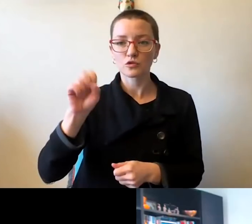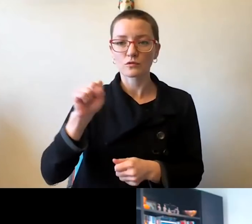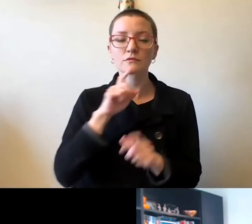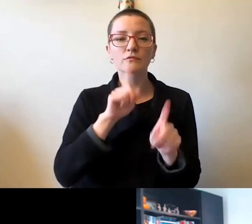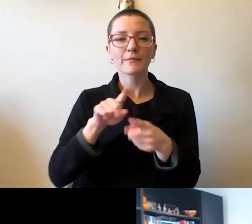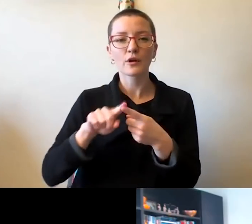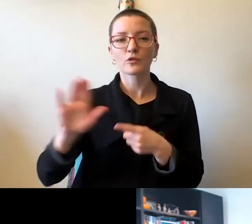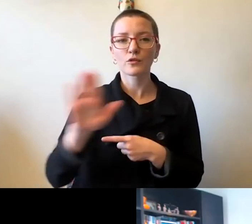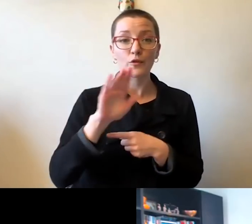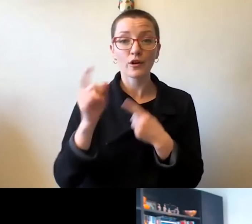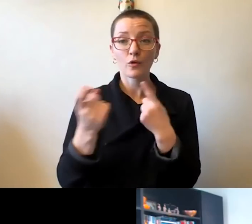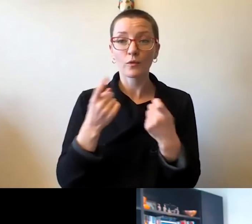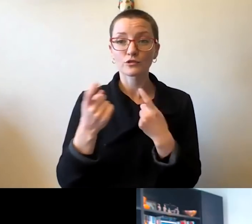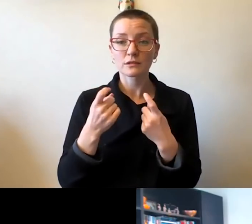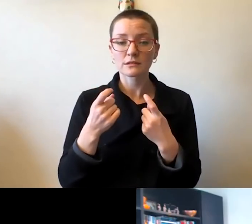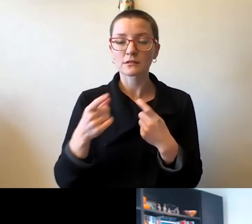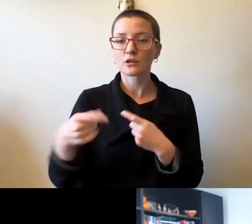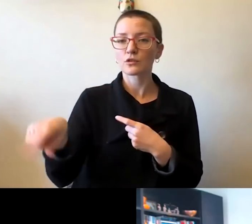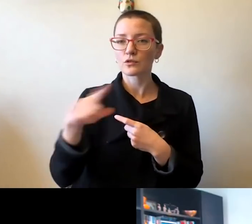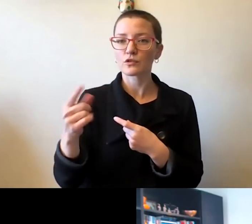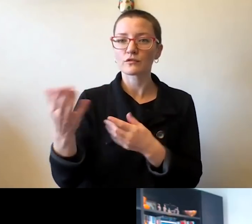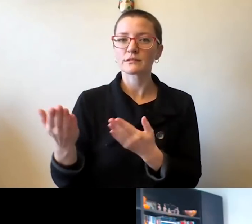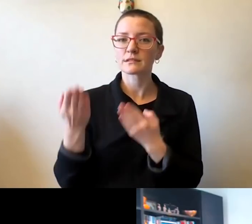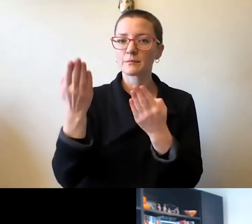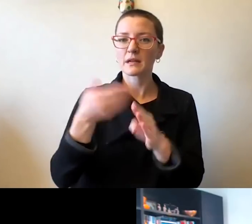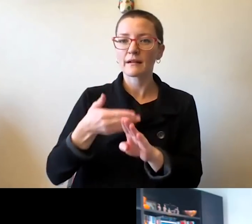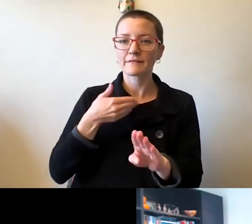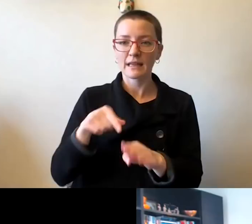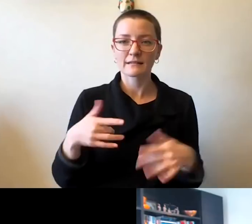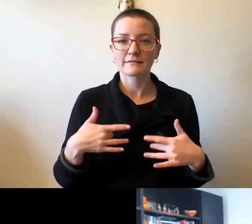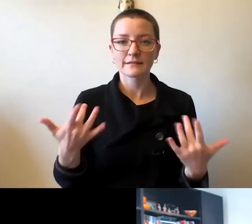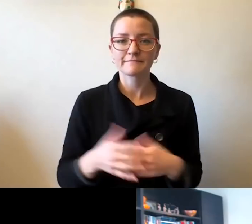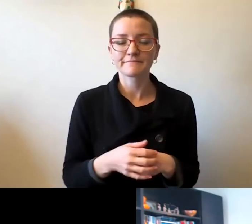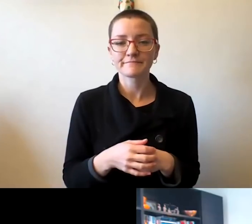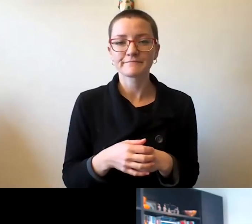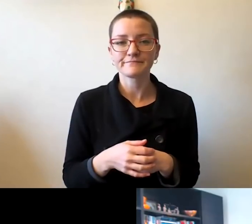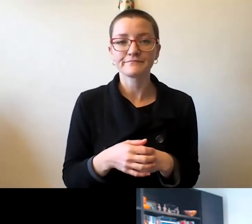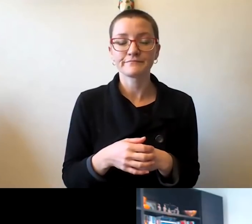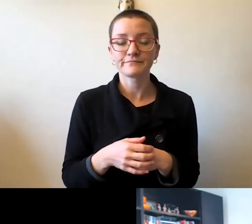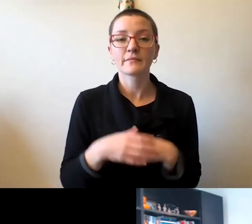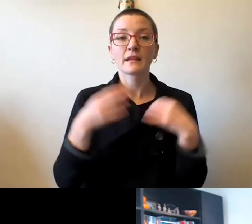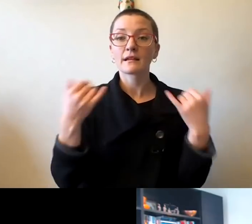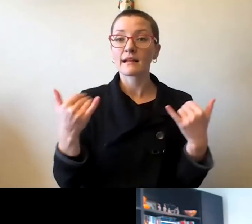of our community submitted in advance of this event. So with that, it is now my great pleasure